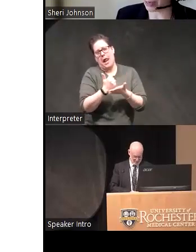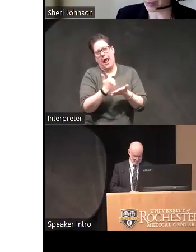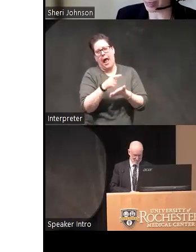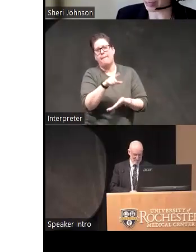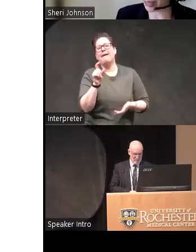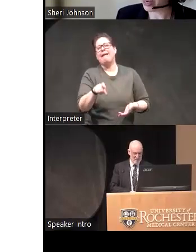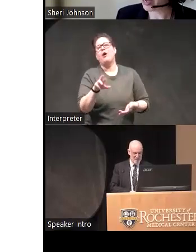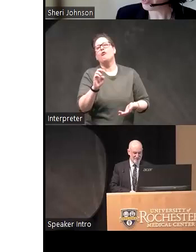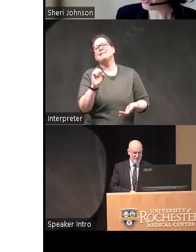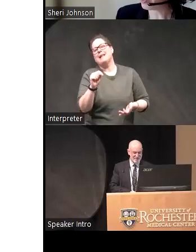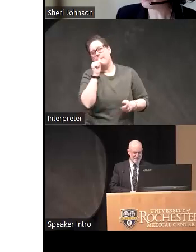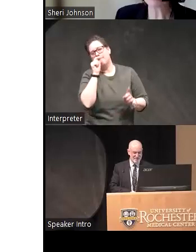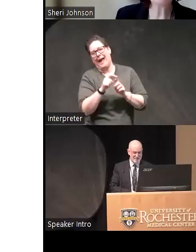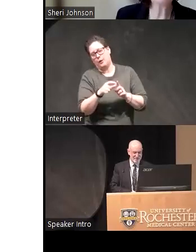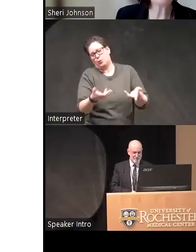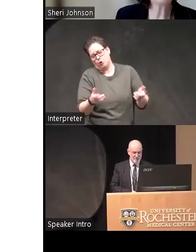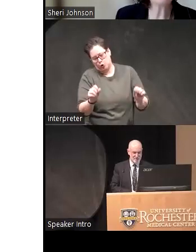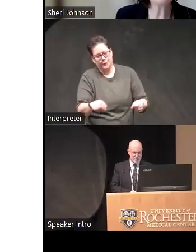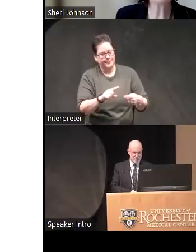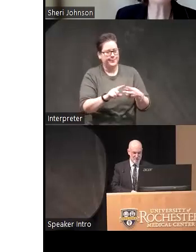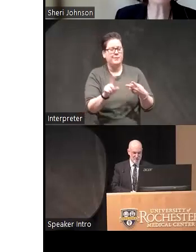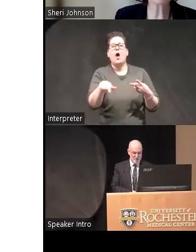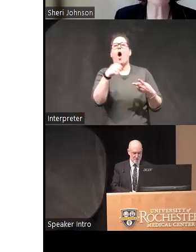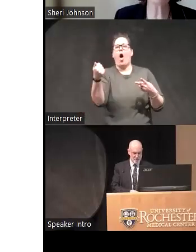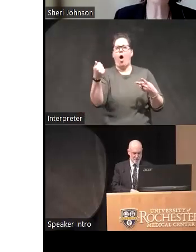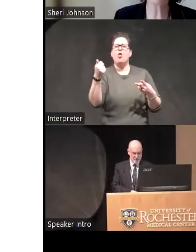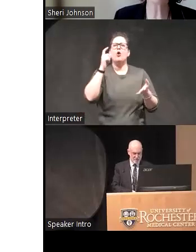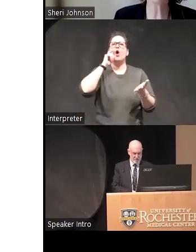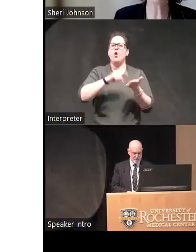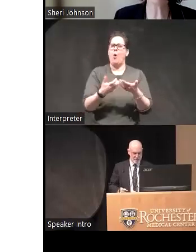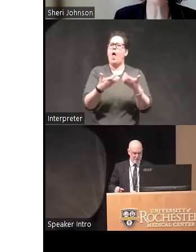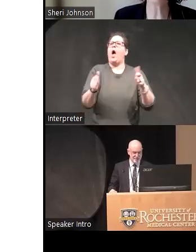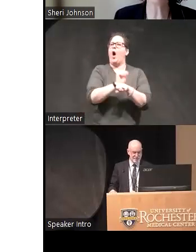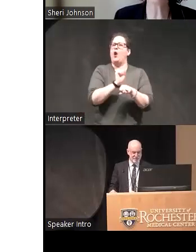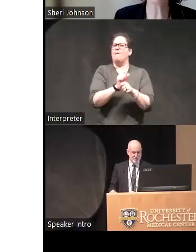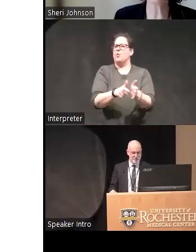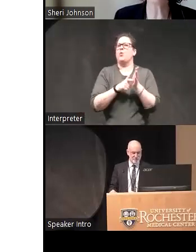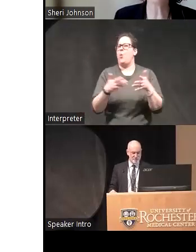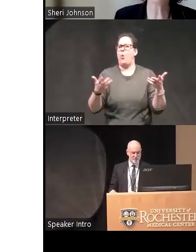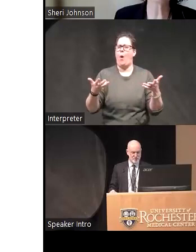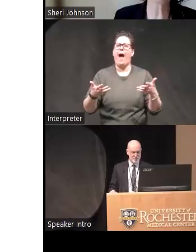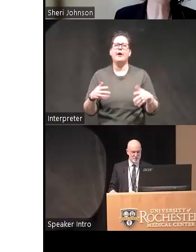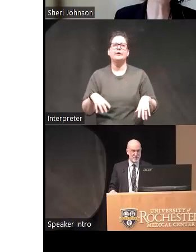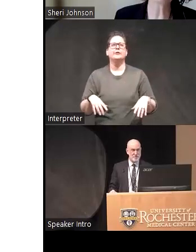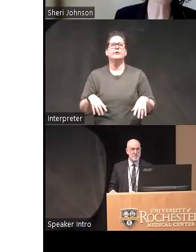automatically um and then the other thing that was more labor intensive needed um nudging was we had